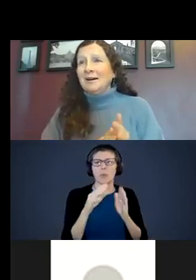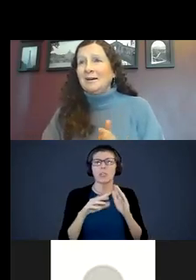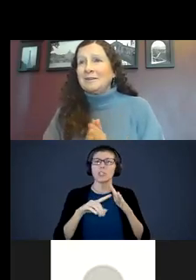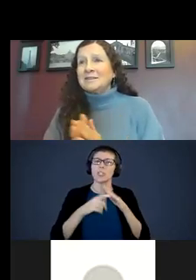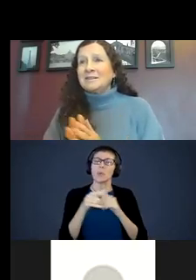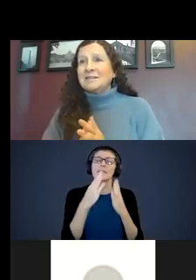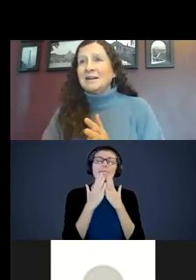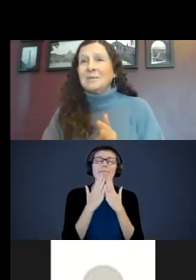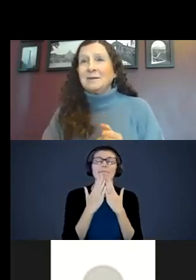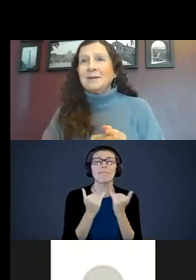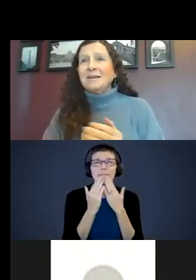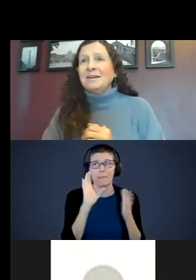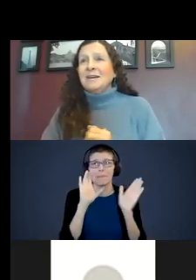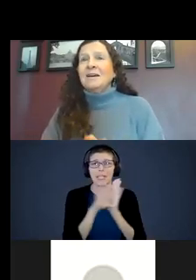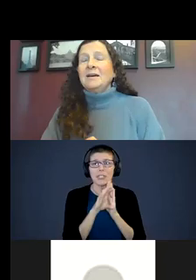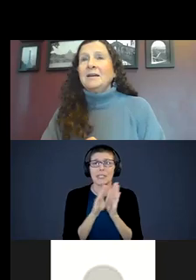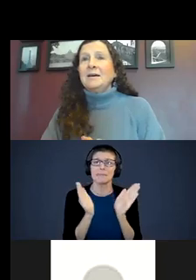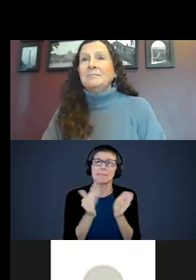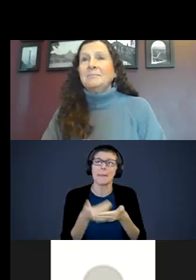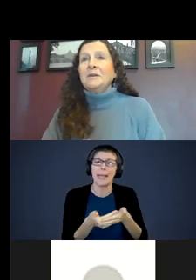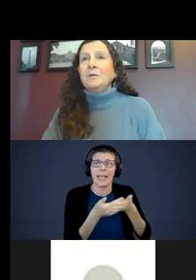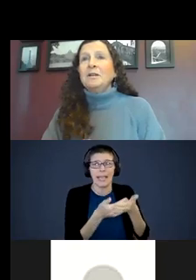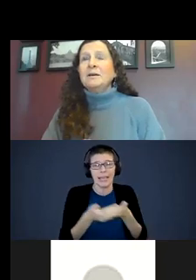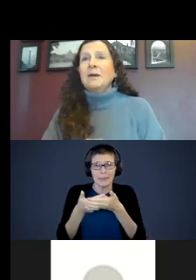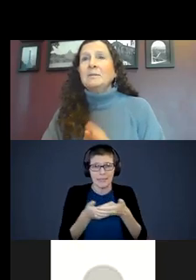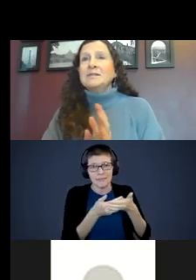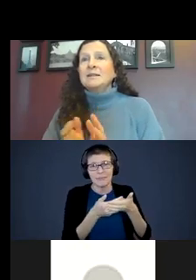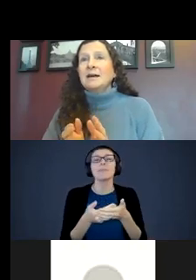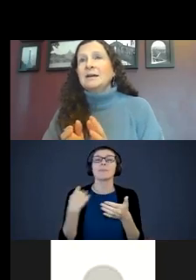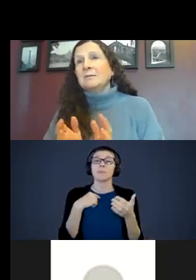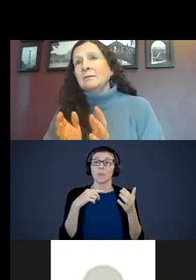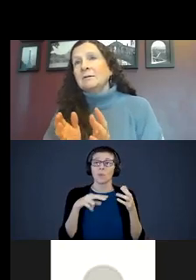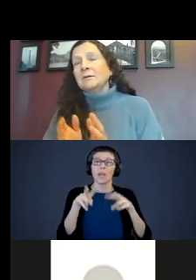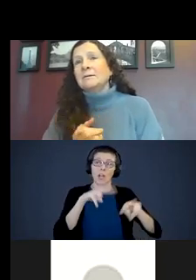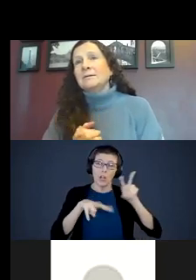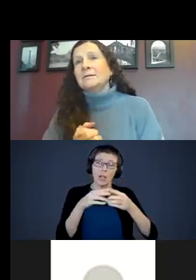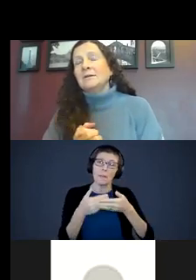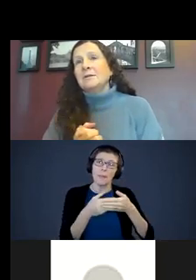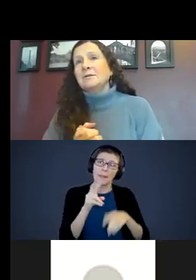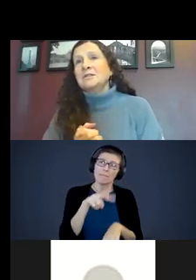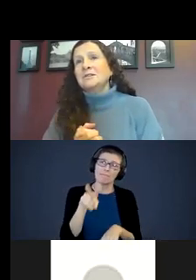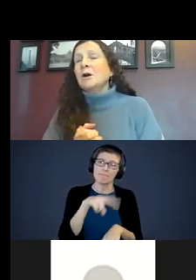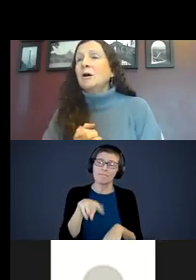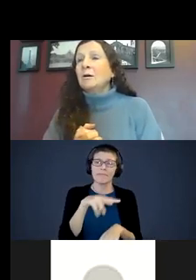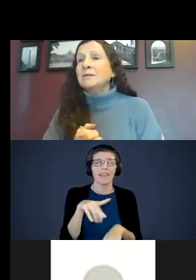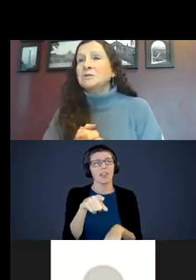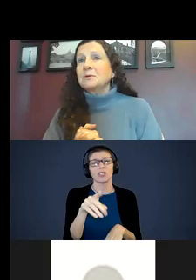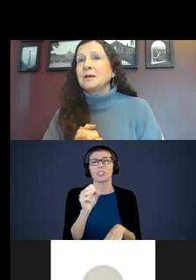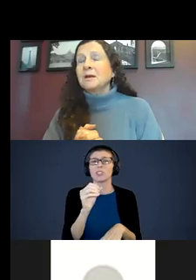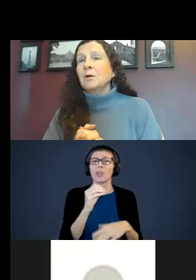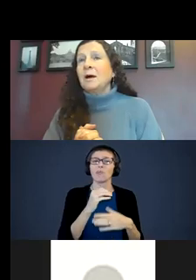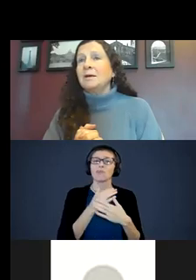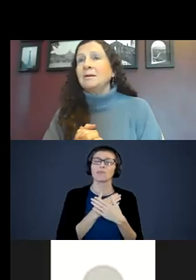of this little, tiny baby. We look at babies like this and they are just so calm, serene, and quiet